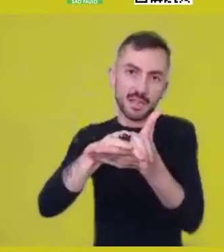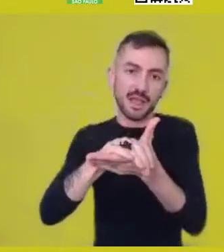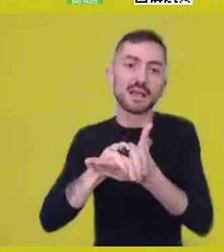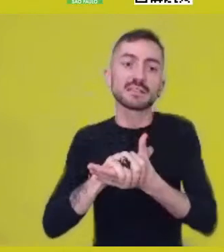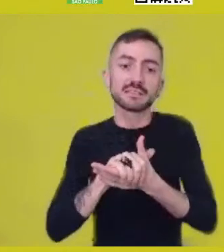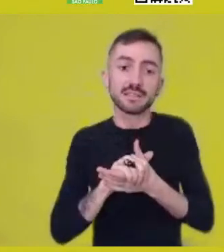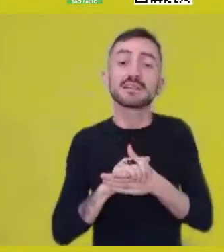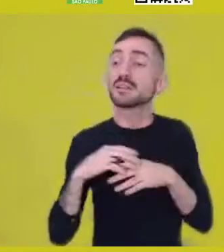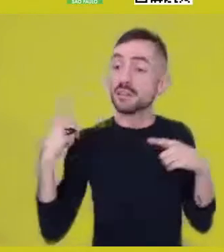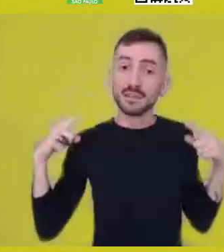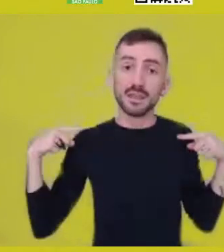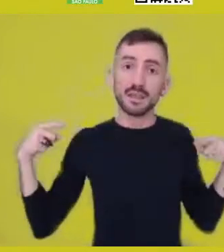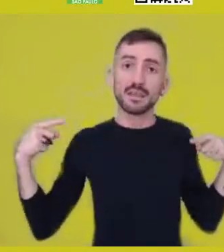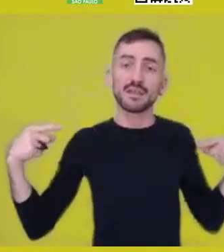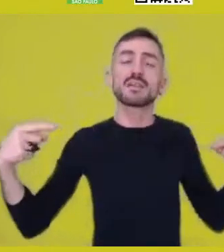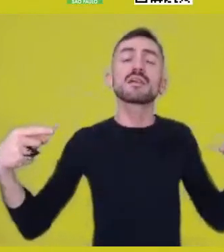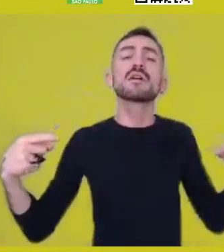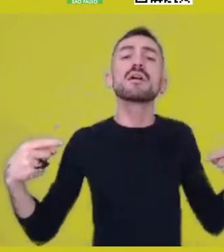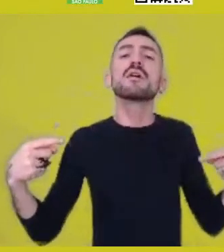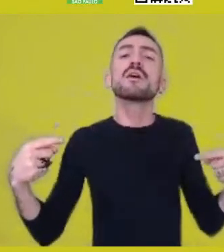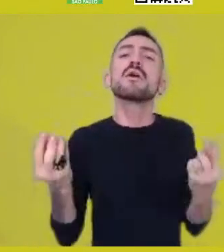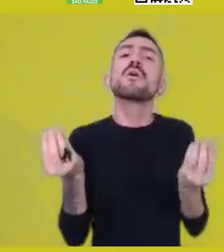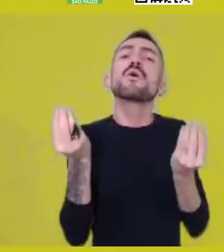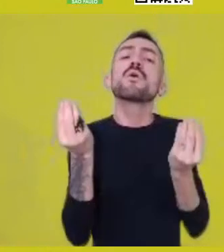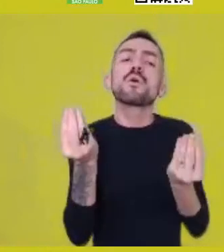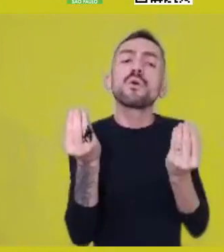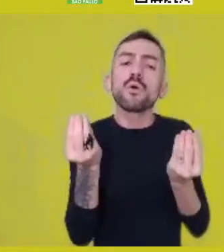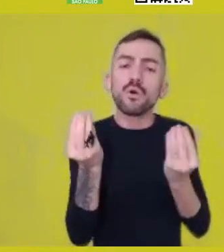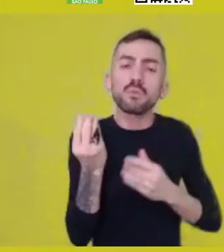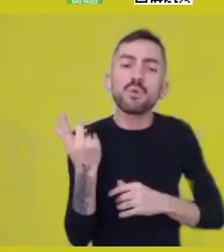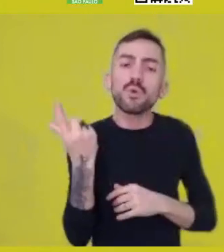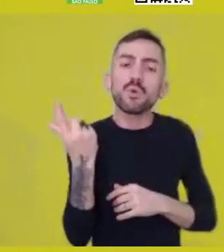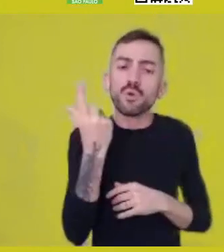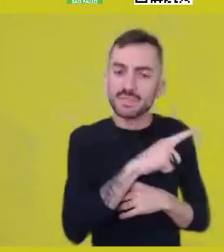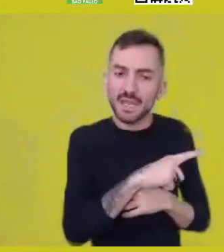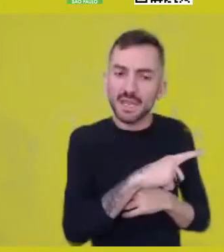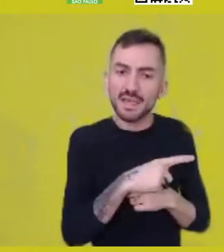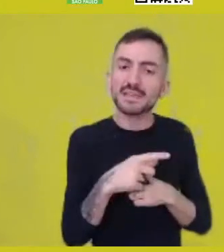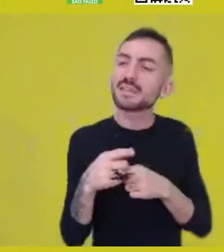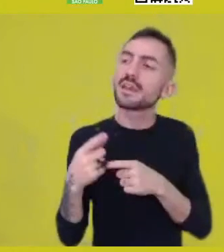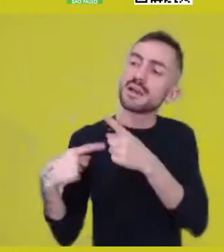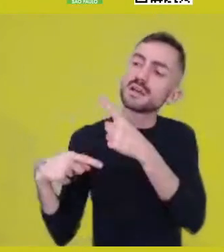How can I retrieve, or, can I retrieve those ancestries?